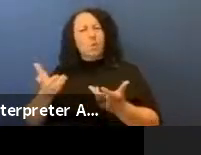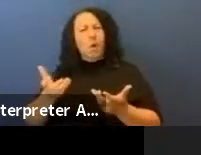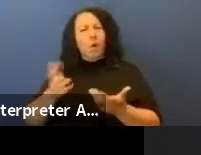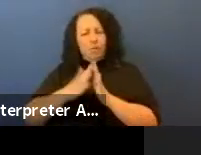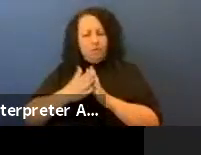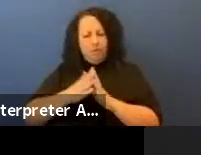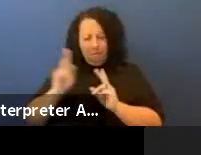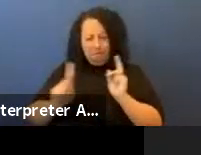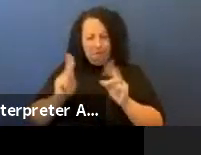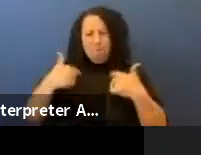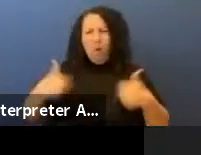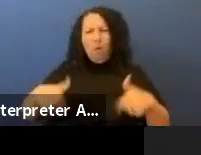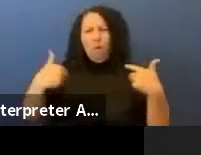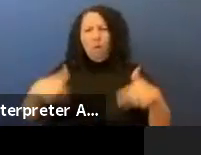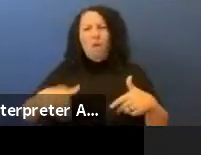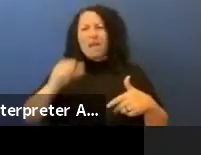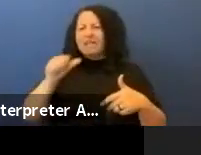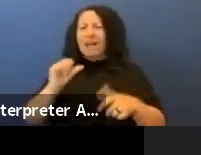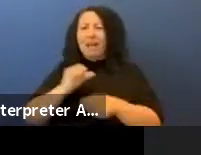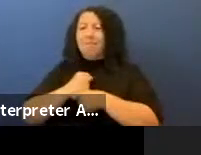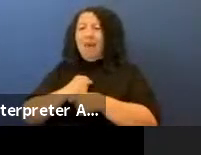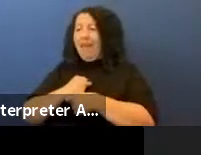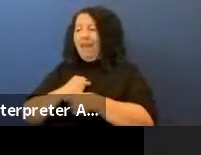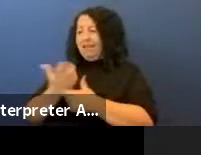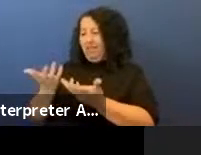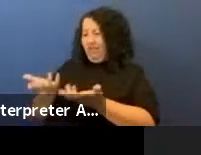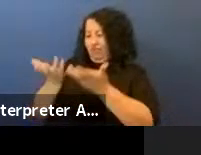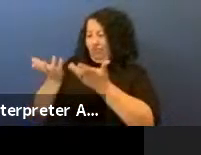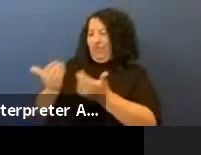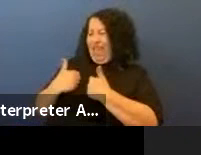so we built our own museum and I'm proud to